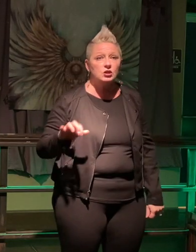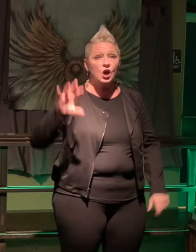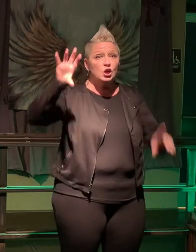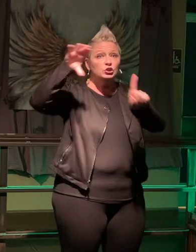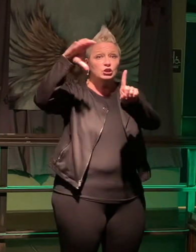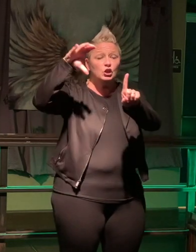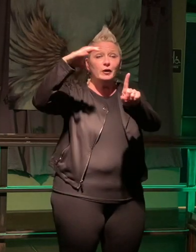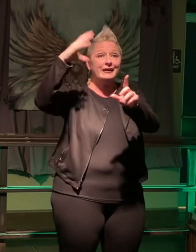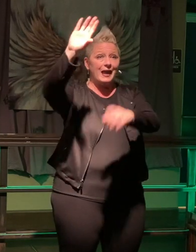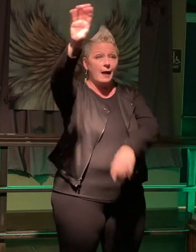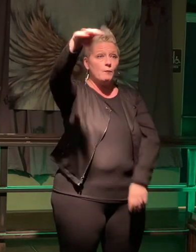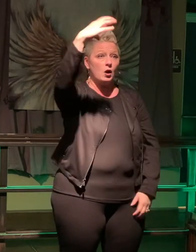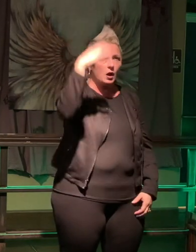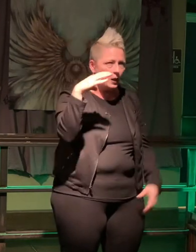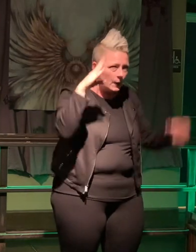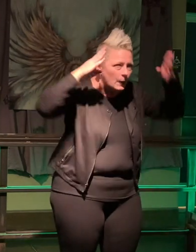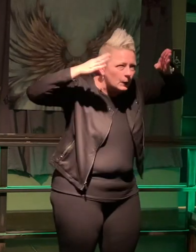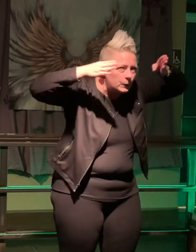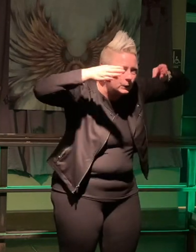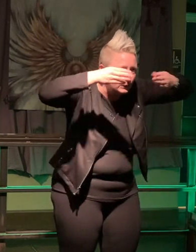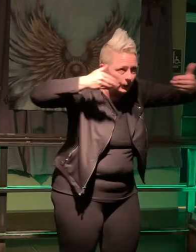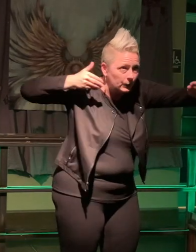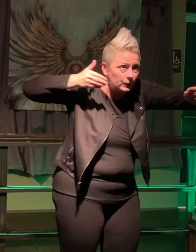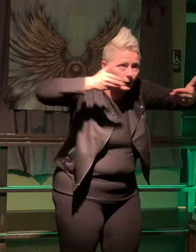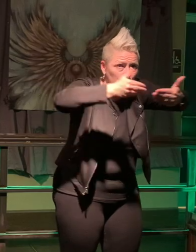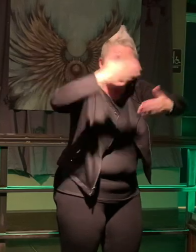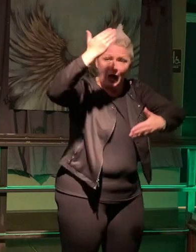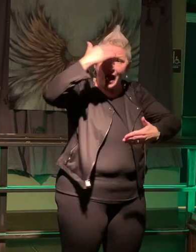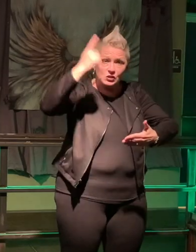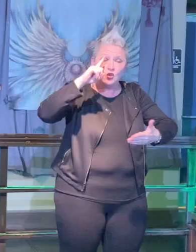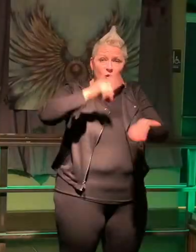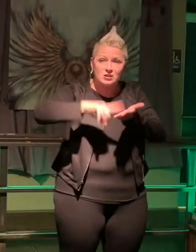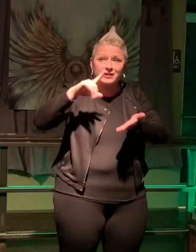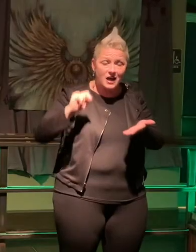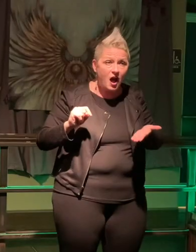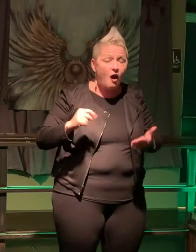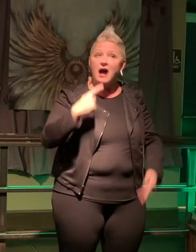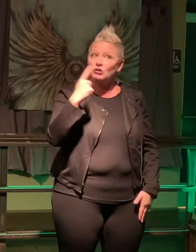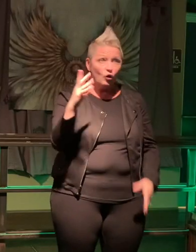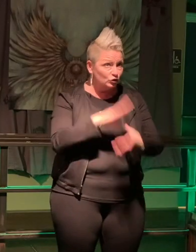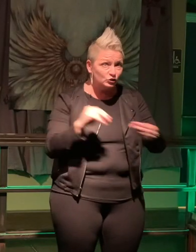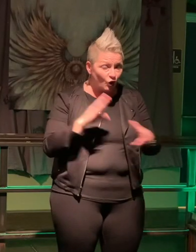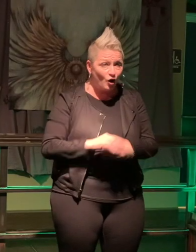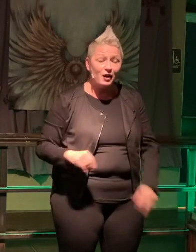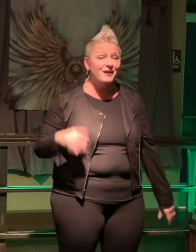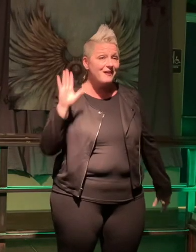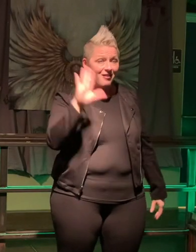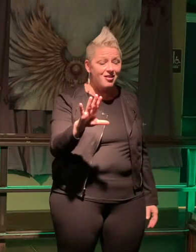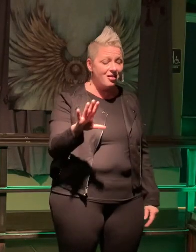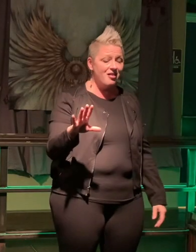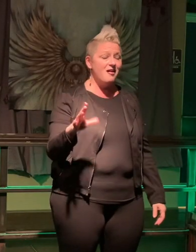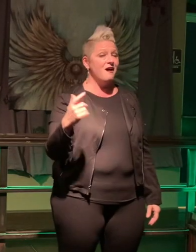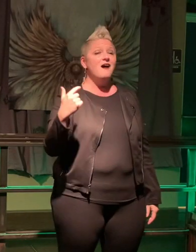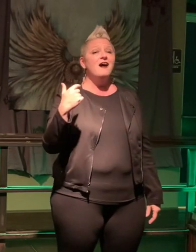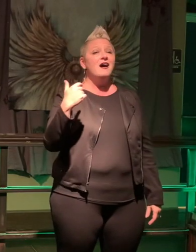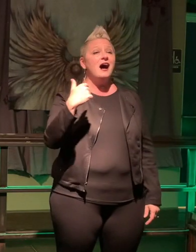camera honed in because I knew the register I told you the whole story here here i'm at the service